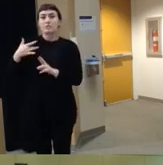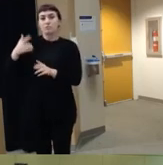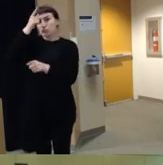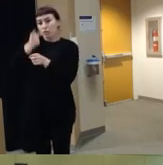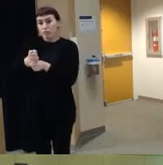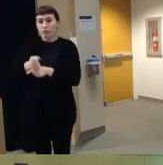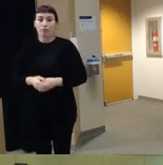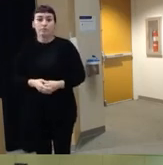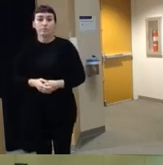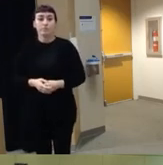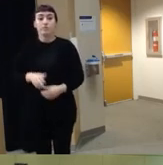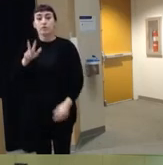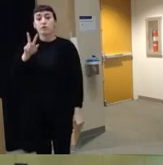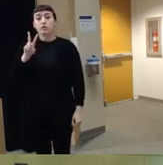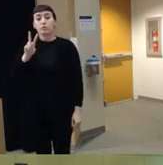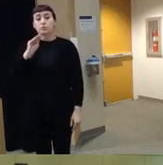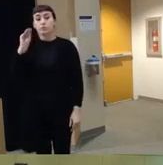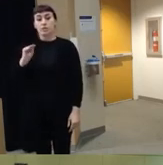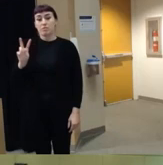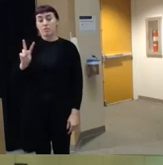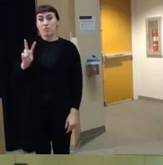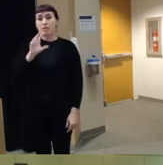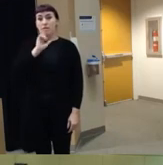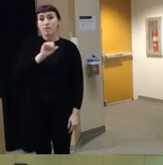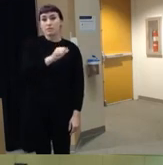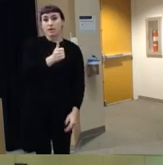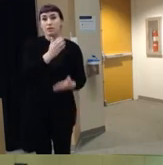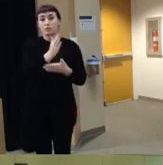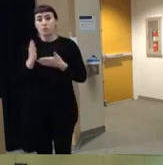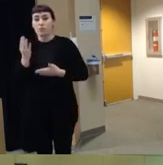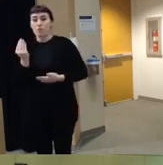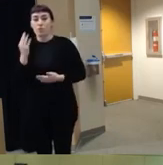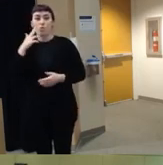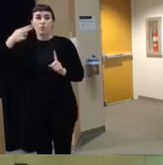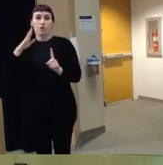um and 32% of the victims um between the ages of 10 and 14 were shot by a friend and that's